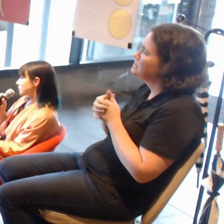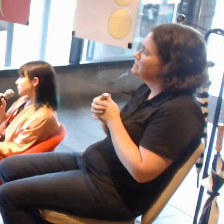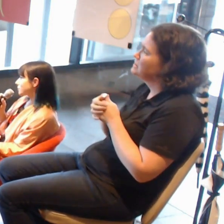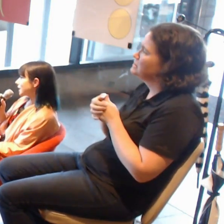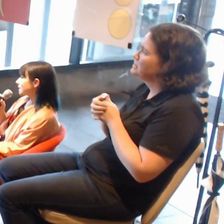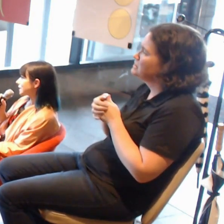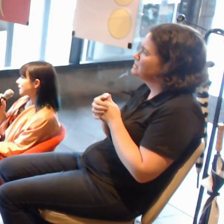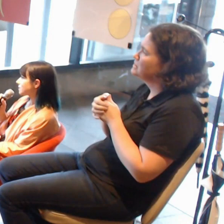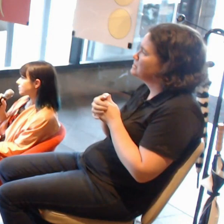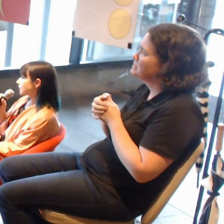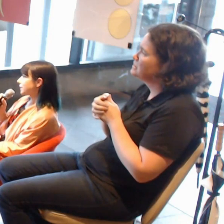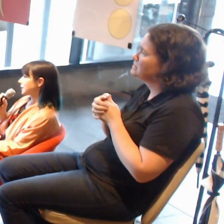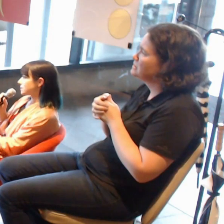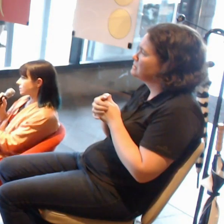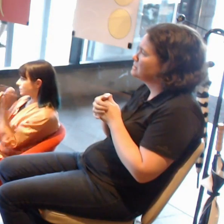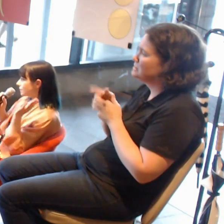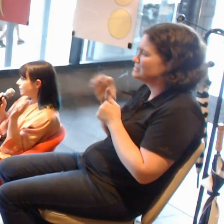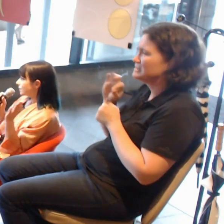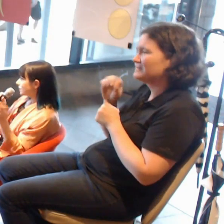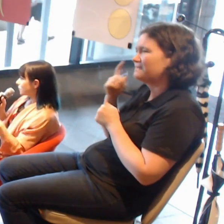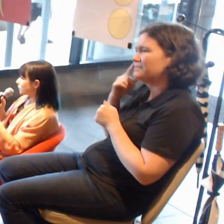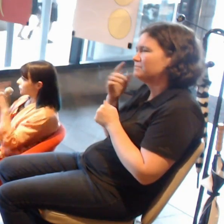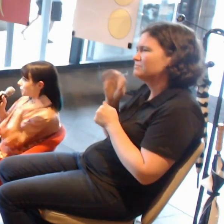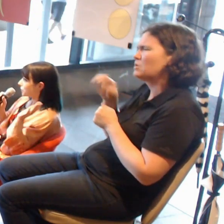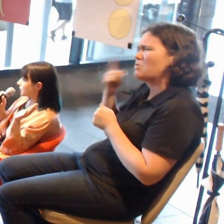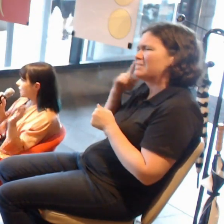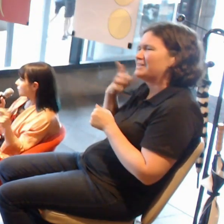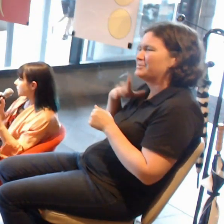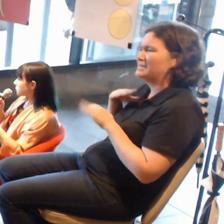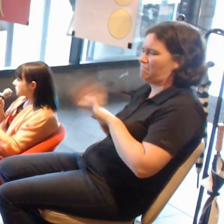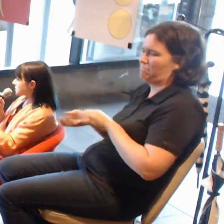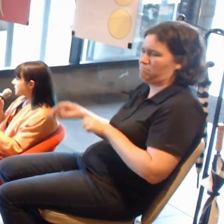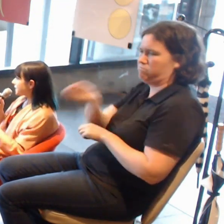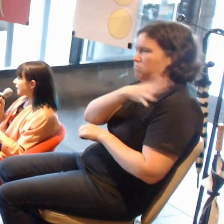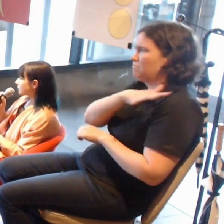I don't think we need to throw it all out the window and start again from scratch.